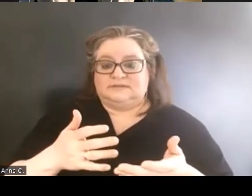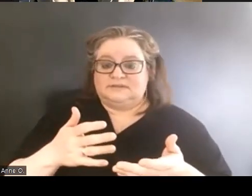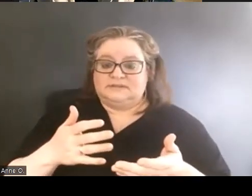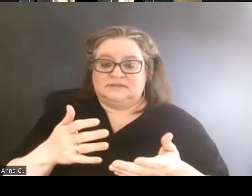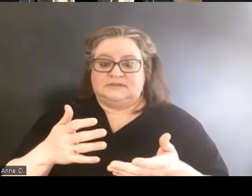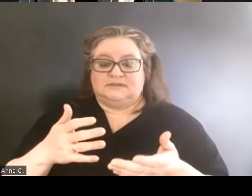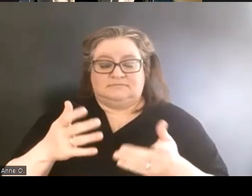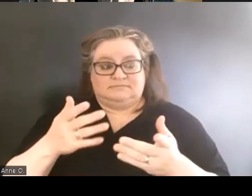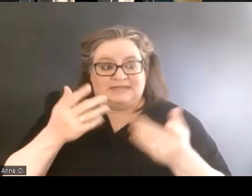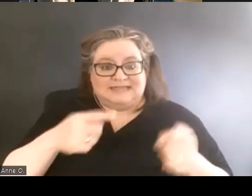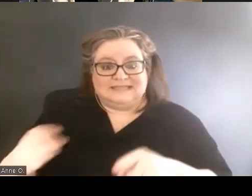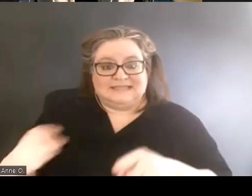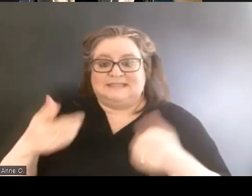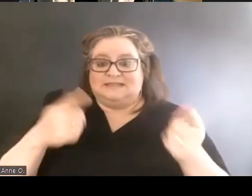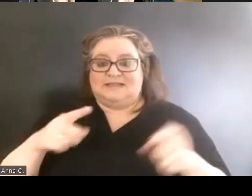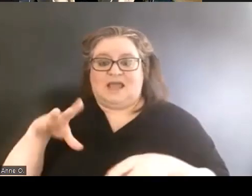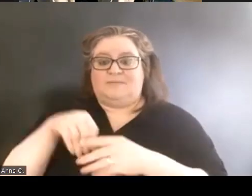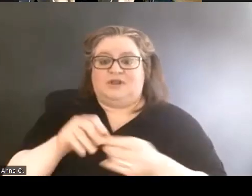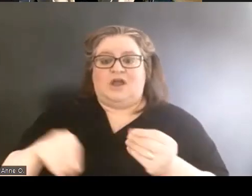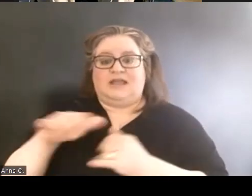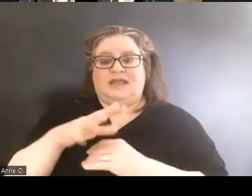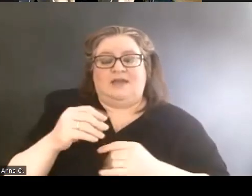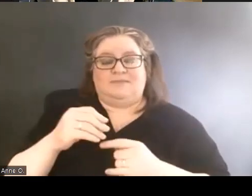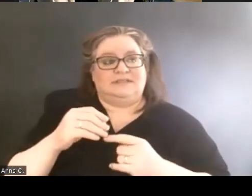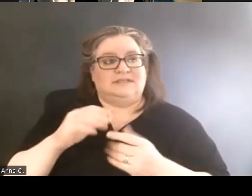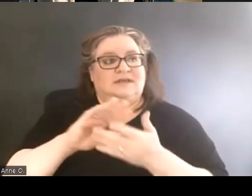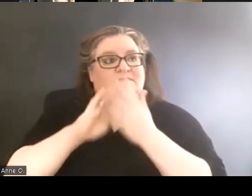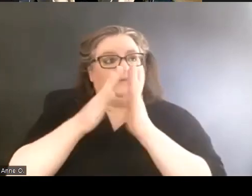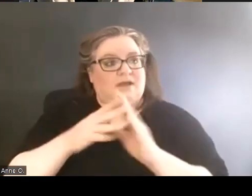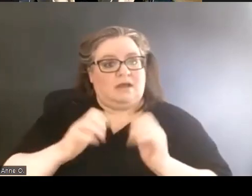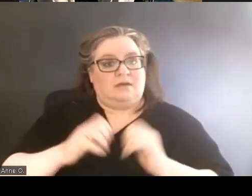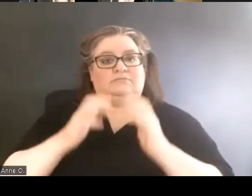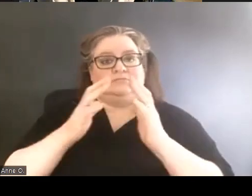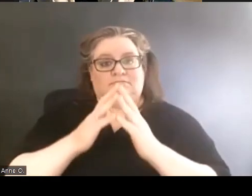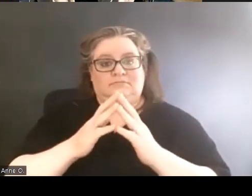So I shared earlier that I actually recently learned